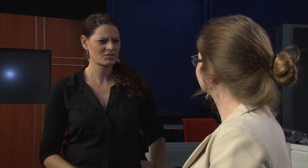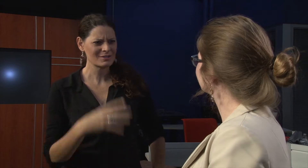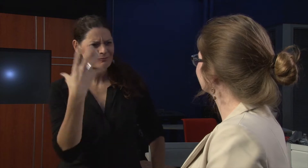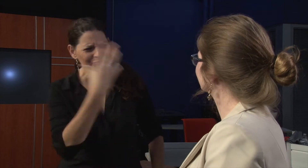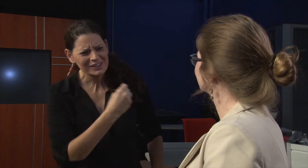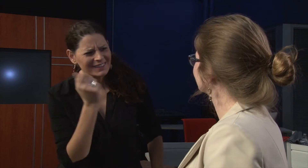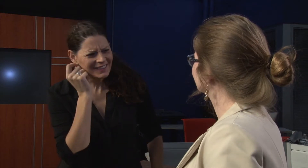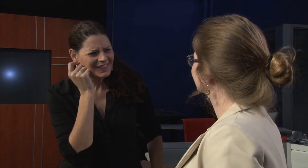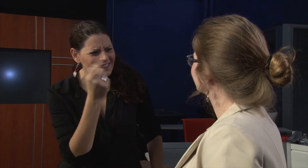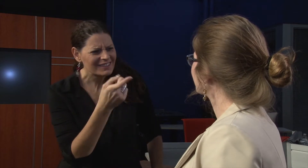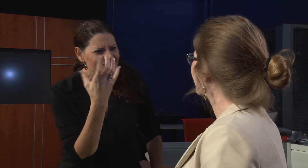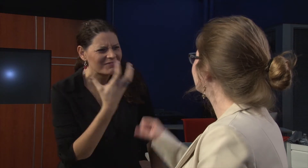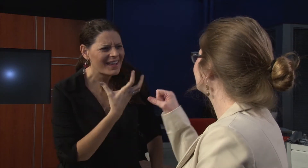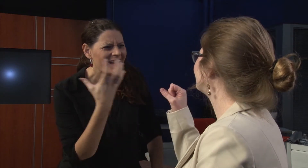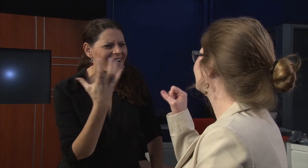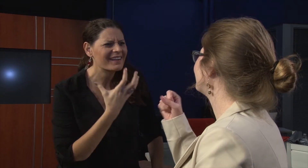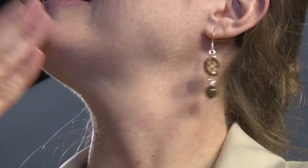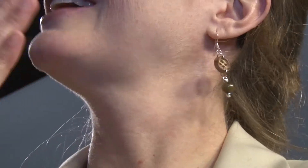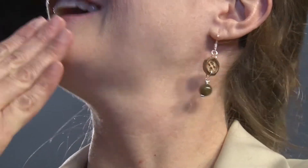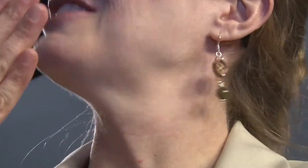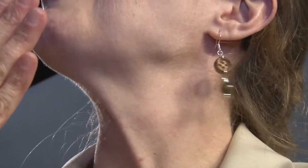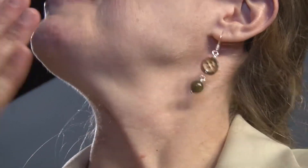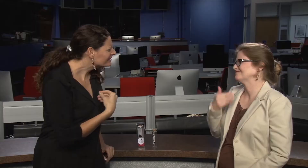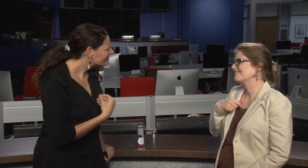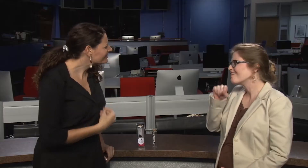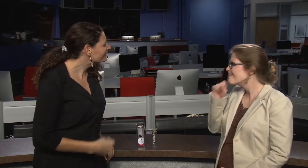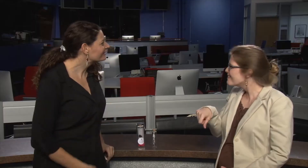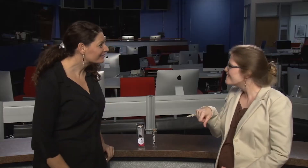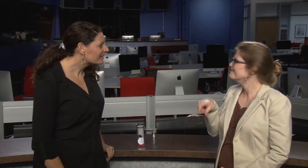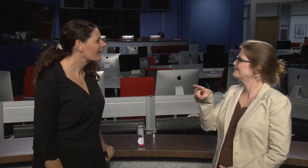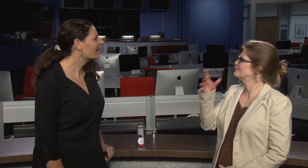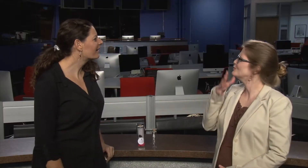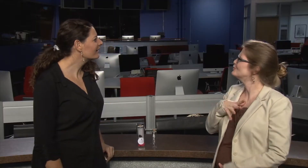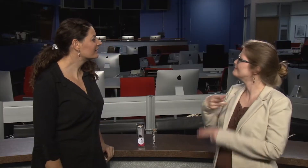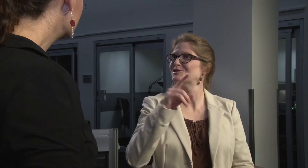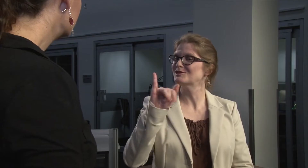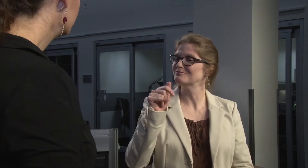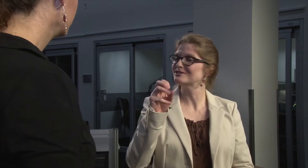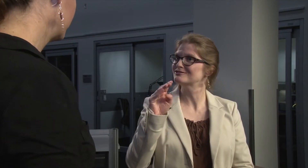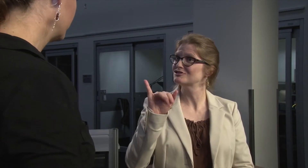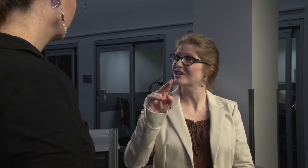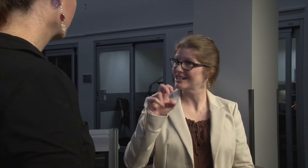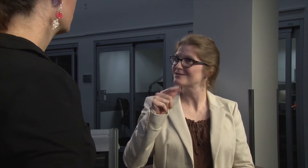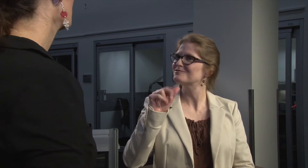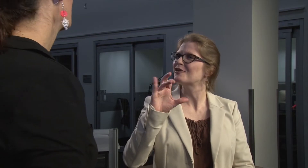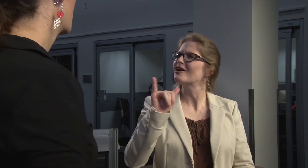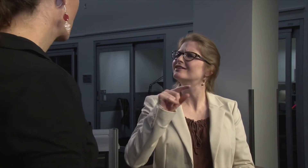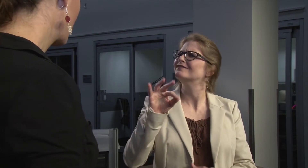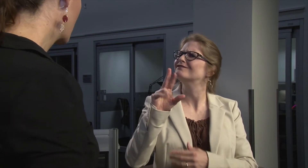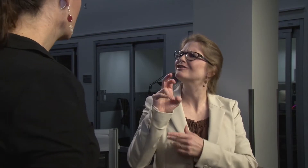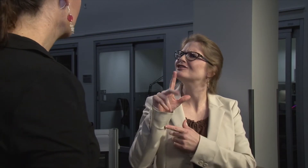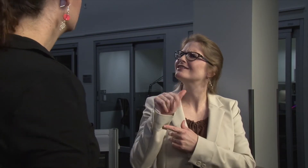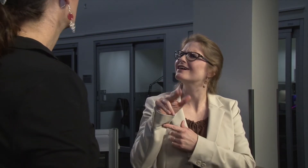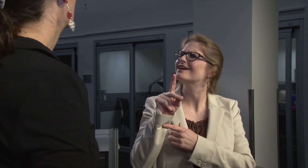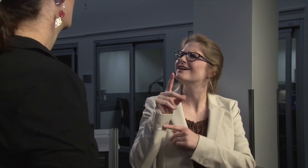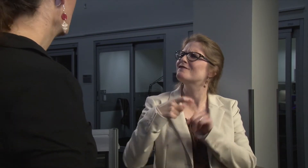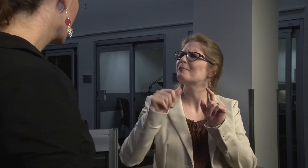Wow, Your earrings are beautiful! Thank you, I do love them! The woman who started All That Jazz, Jasmine Garcia Freeland